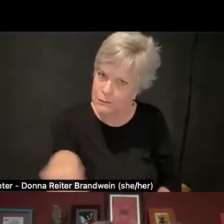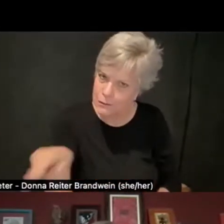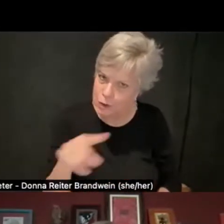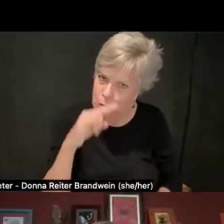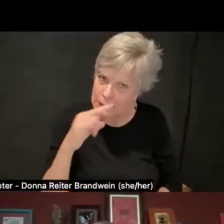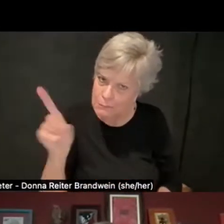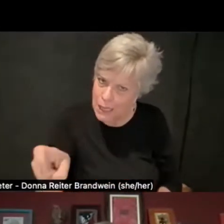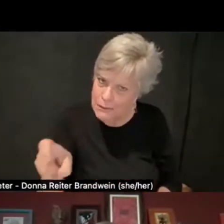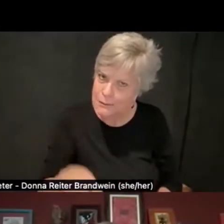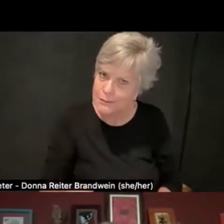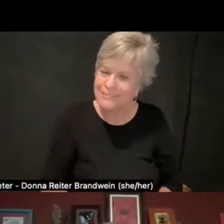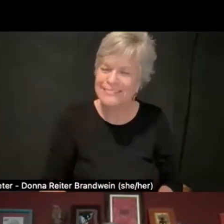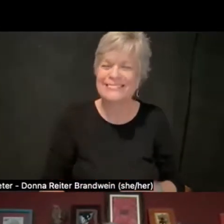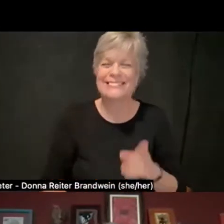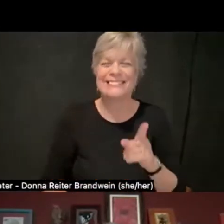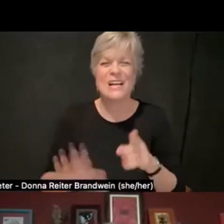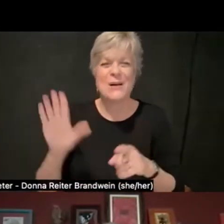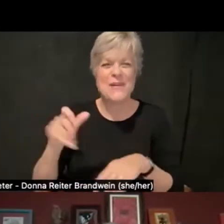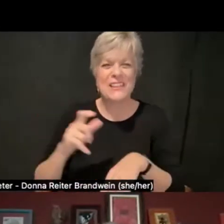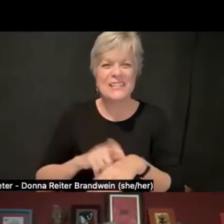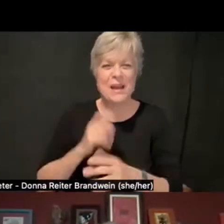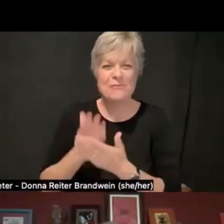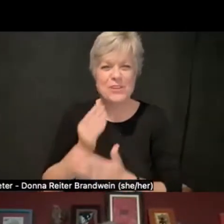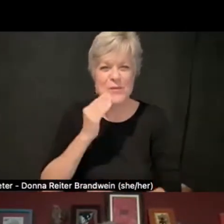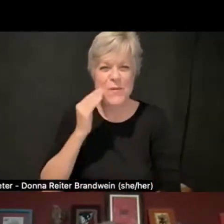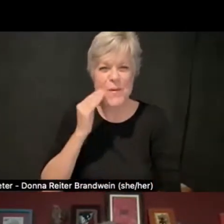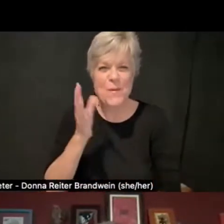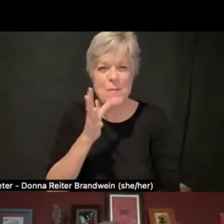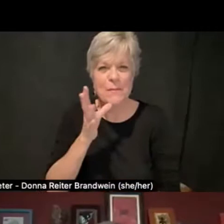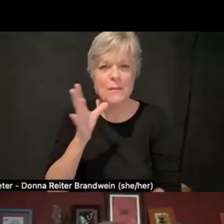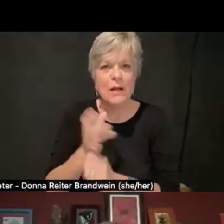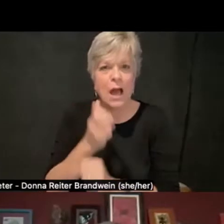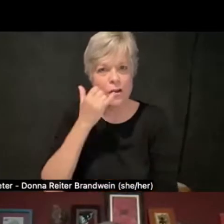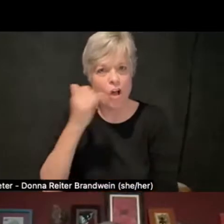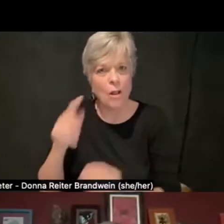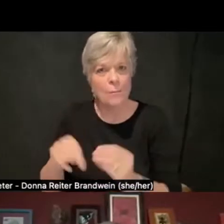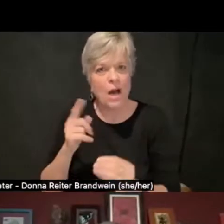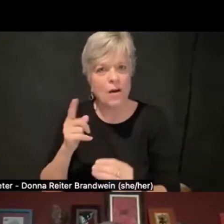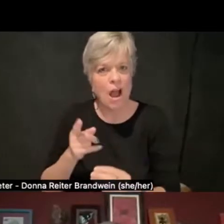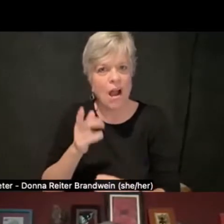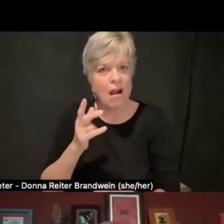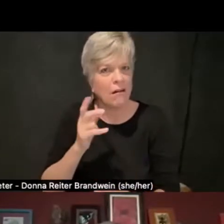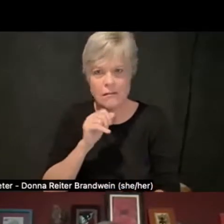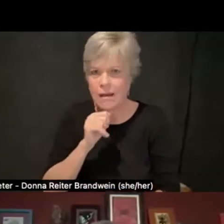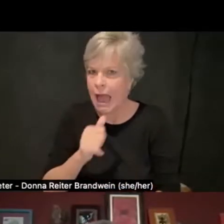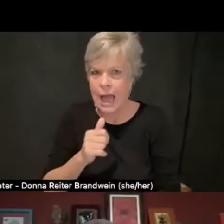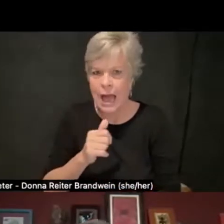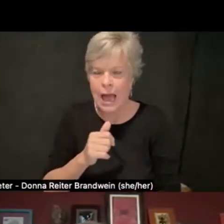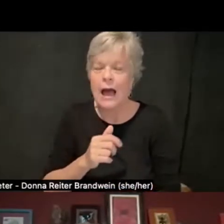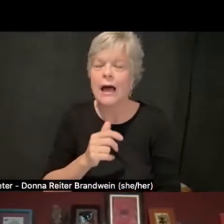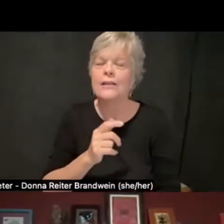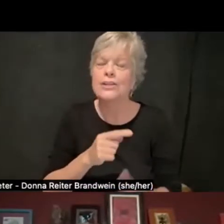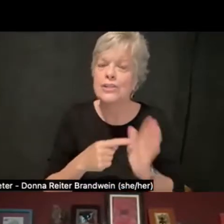"You know, by the time we reached home, mama would've received a call about our failure to show courtesy and respect.